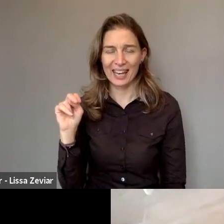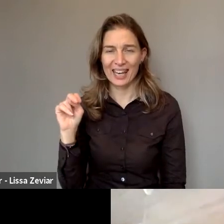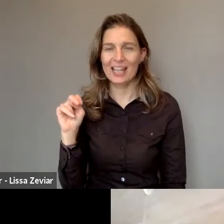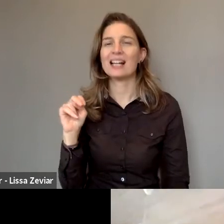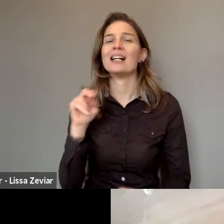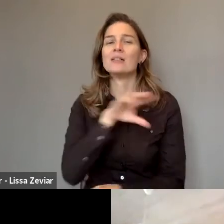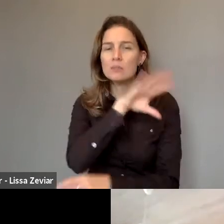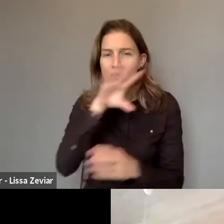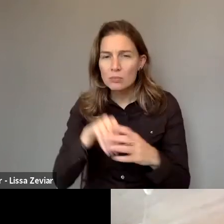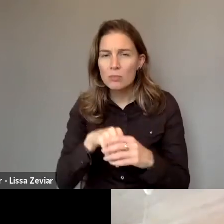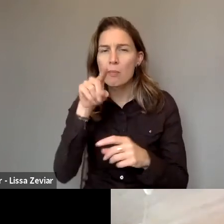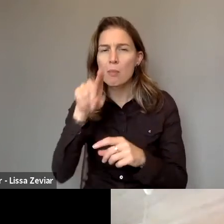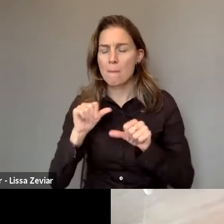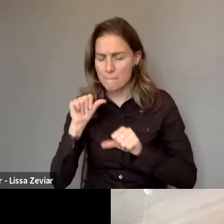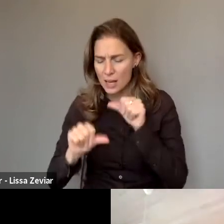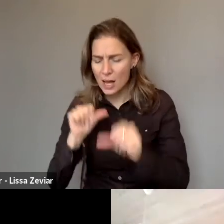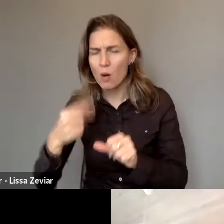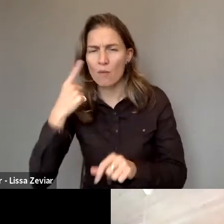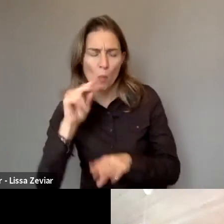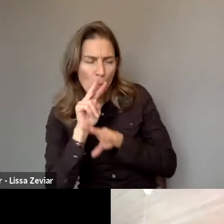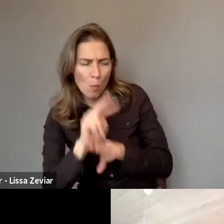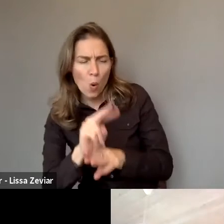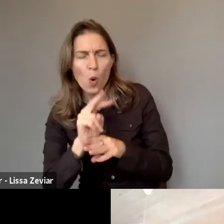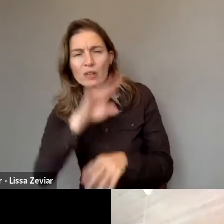for monitor the implementation of the Istanbul Convention.